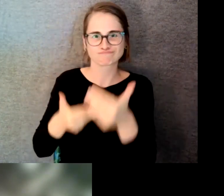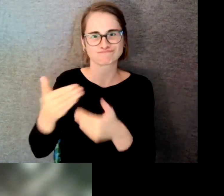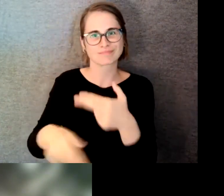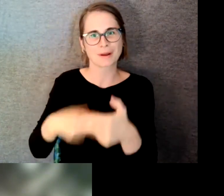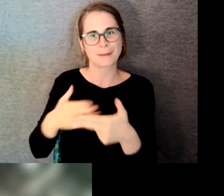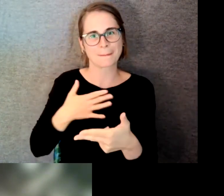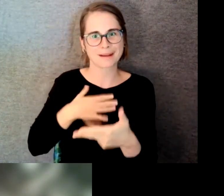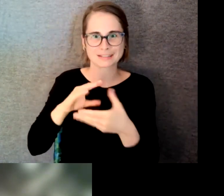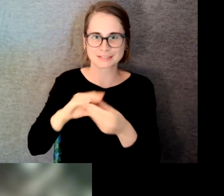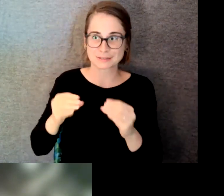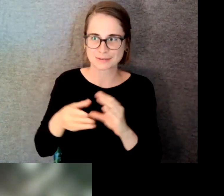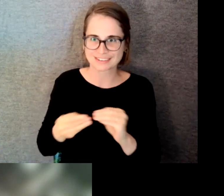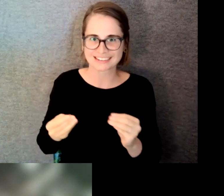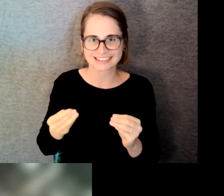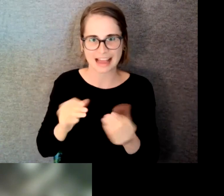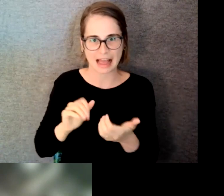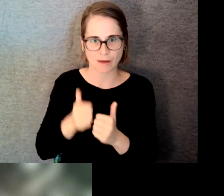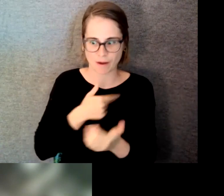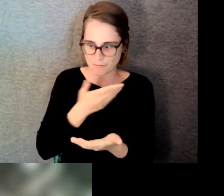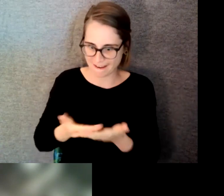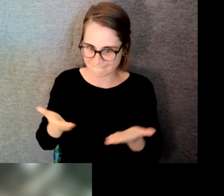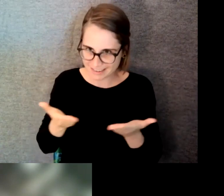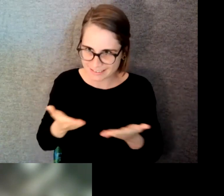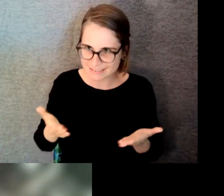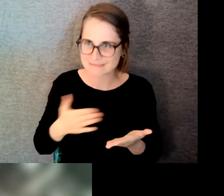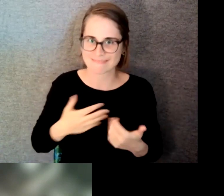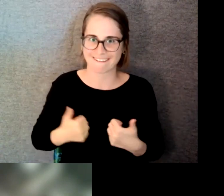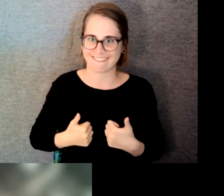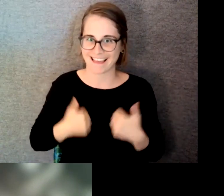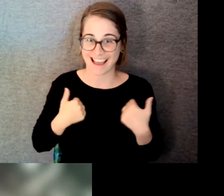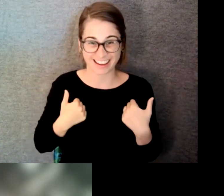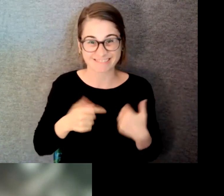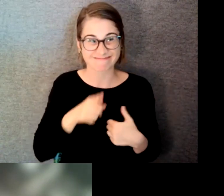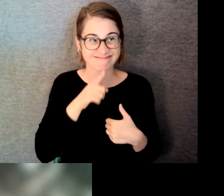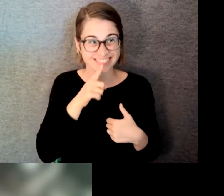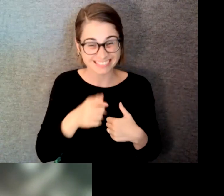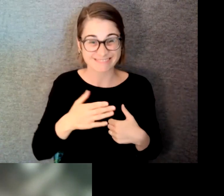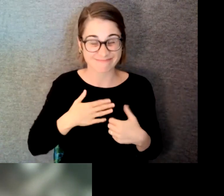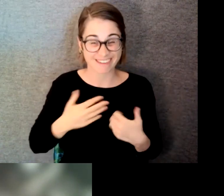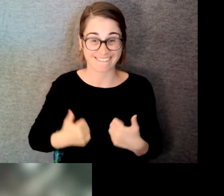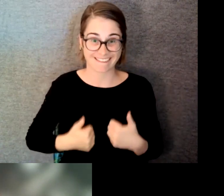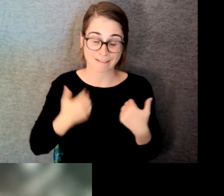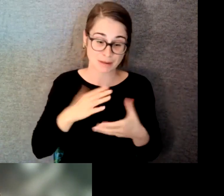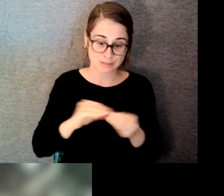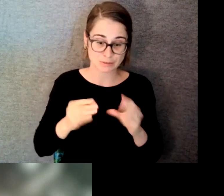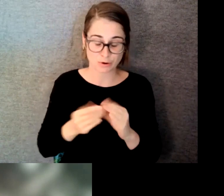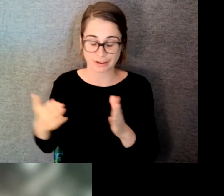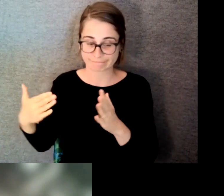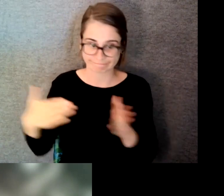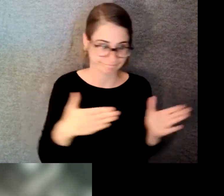point in my life. It's full of those unexpected connections and turns and twists.